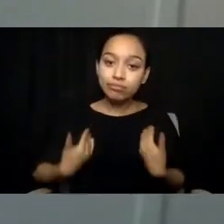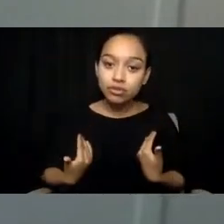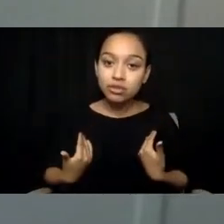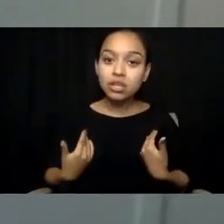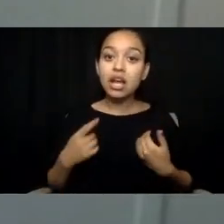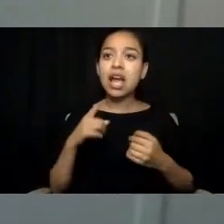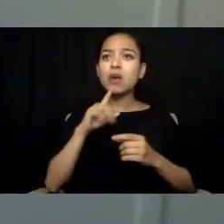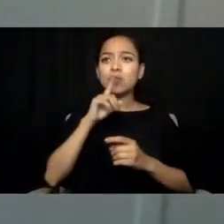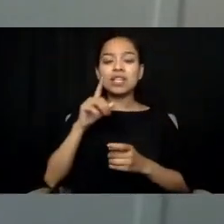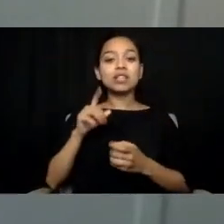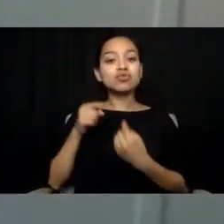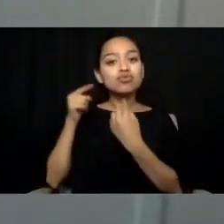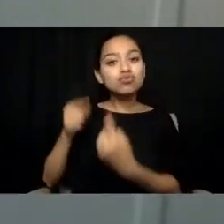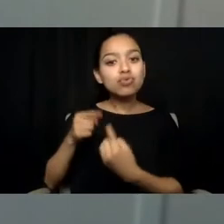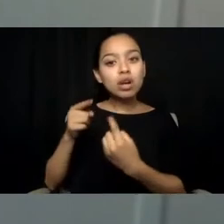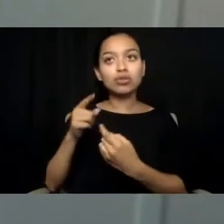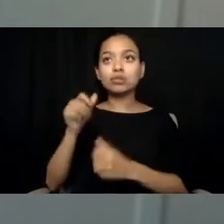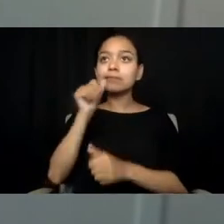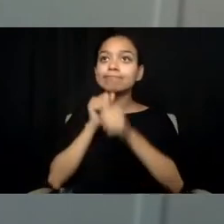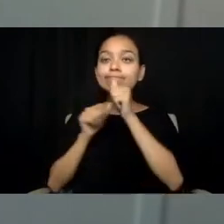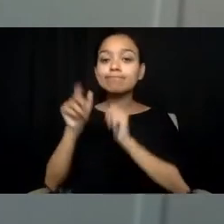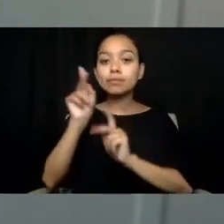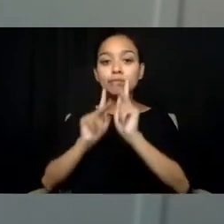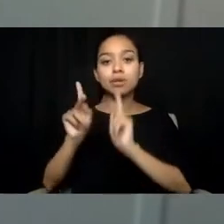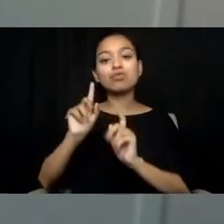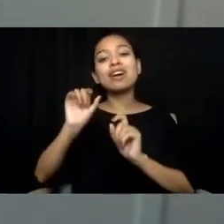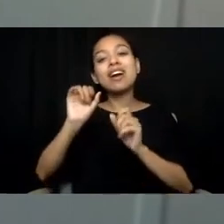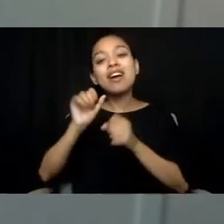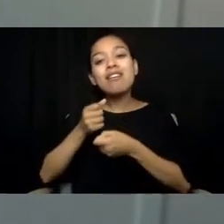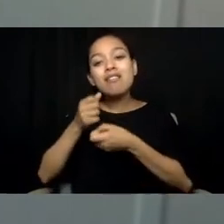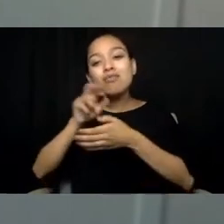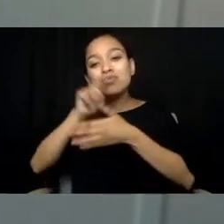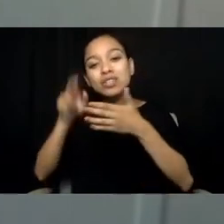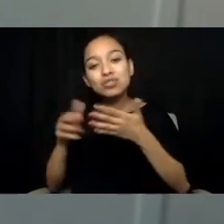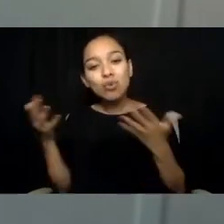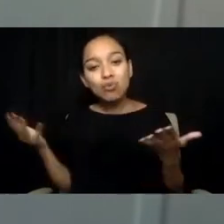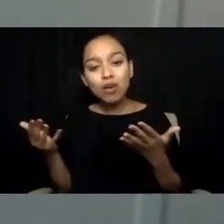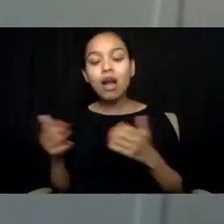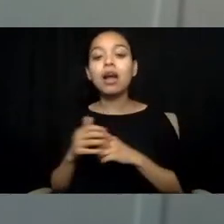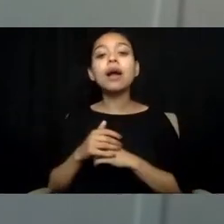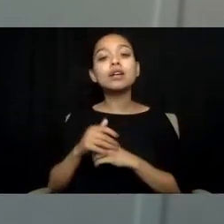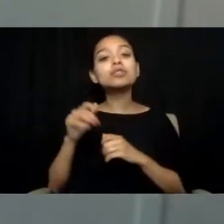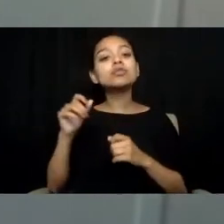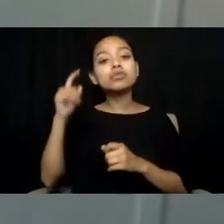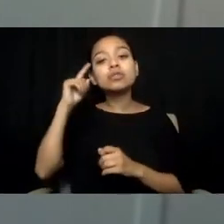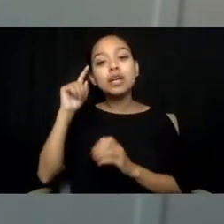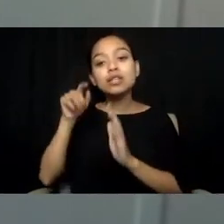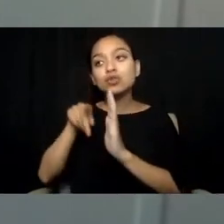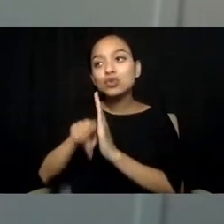which can result in suicidal thoughts and behaviors. There's countless negative social interactions